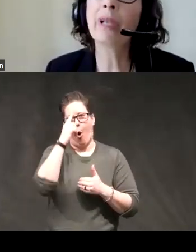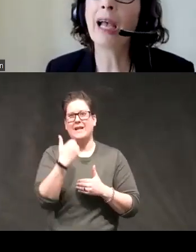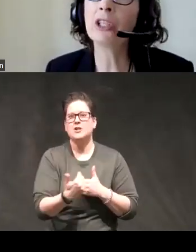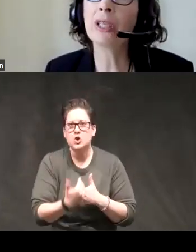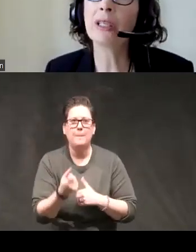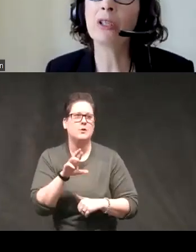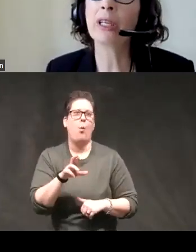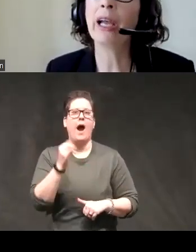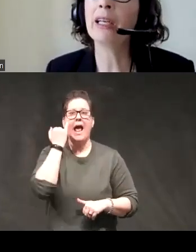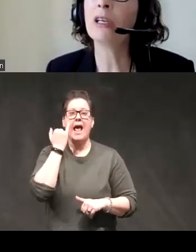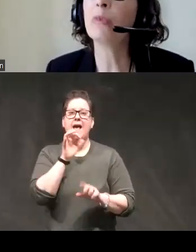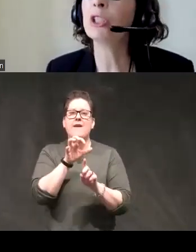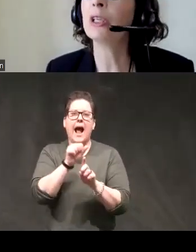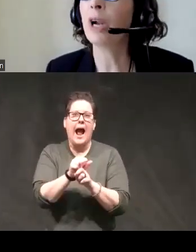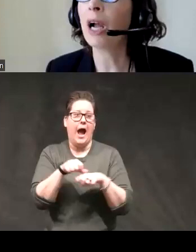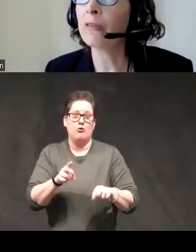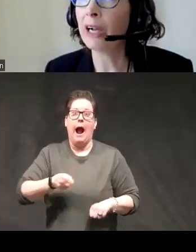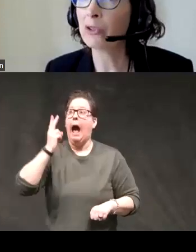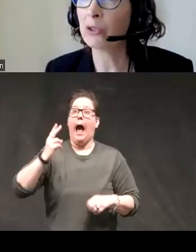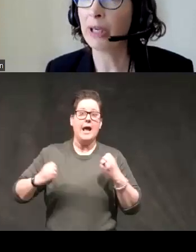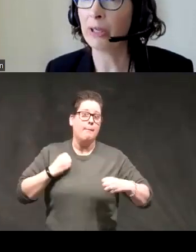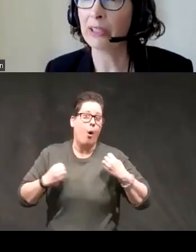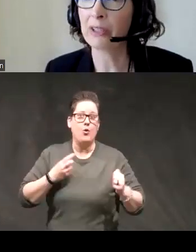you catch it during heightened emotion or high arousal periods